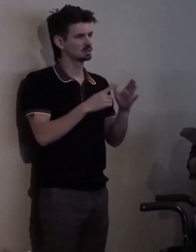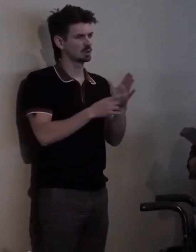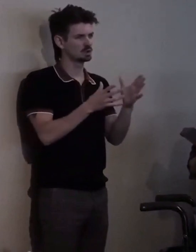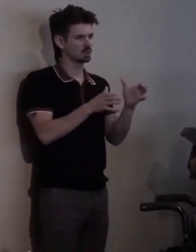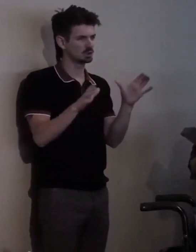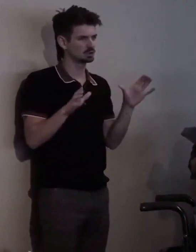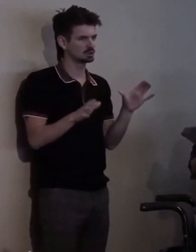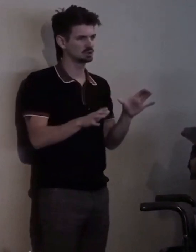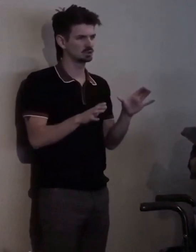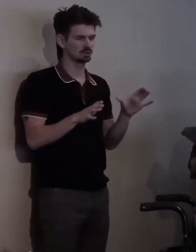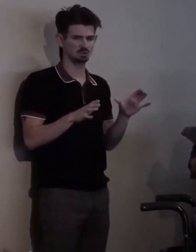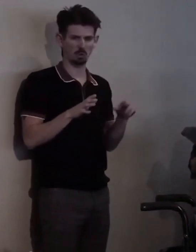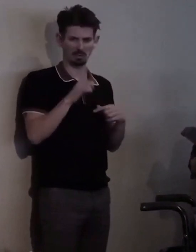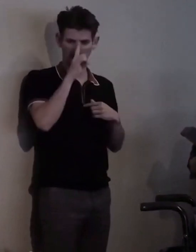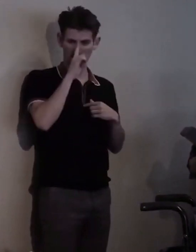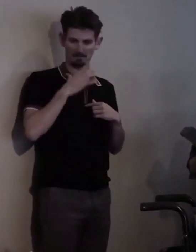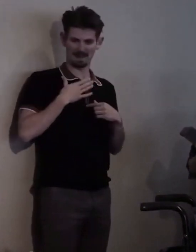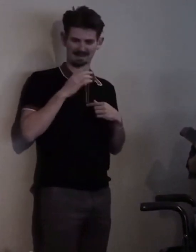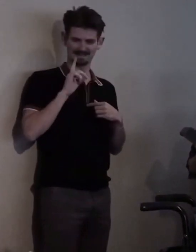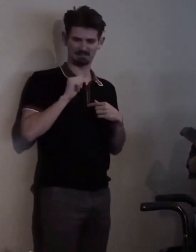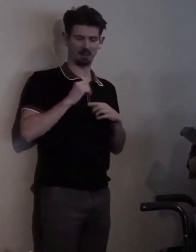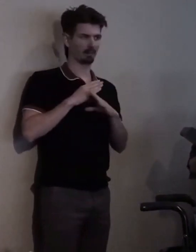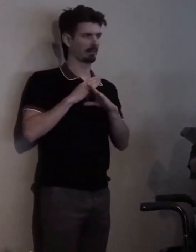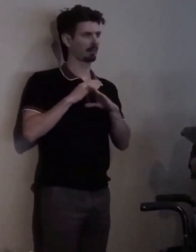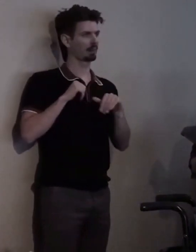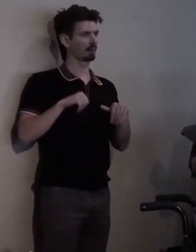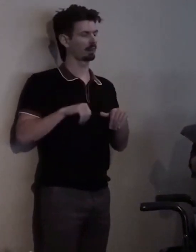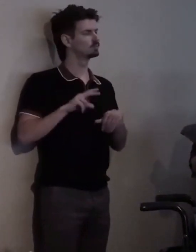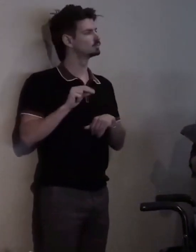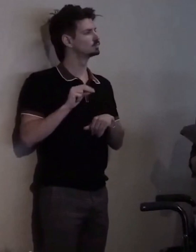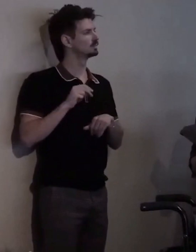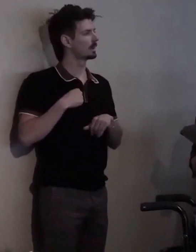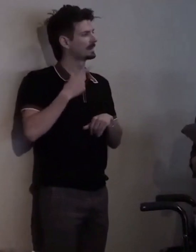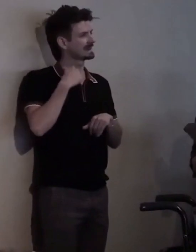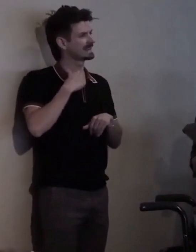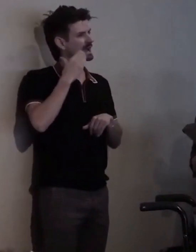stop me because I know for, God sake, what I can do and not do.